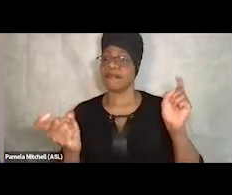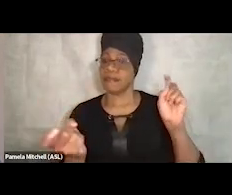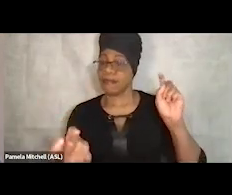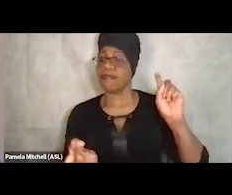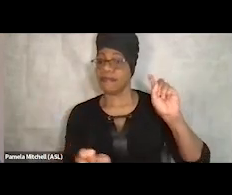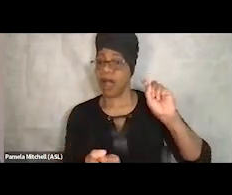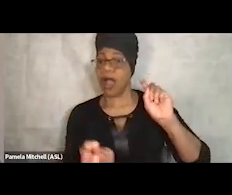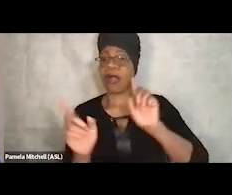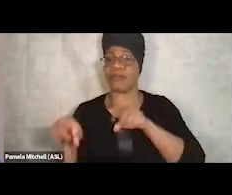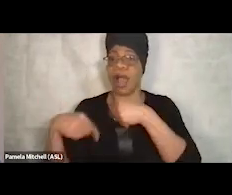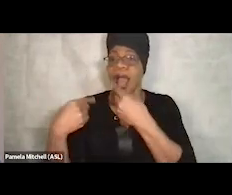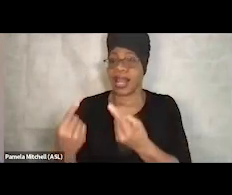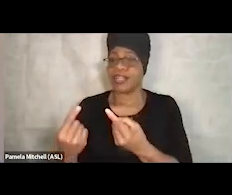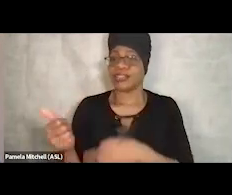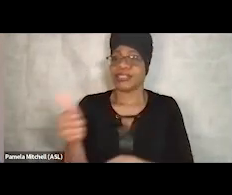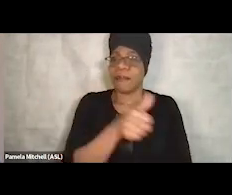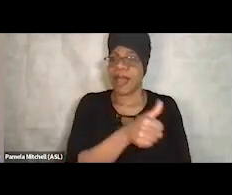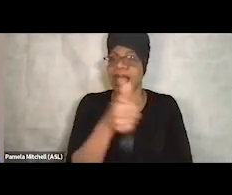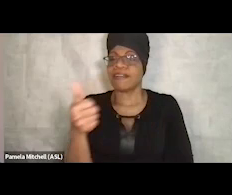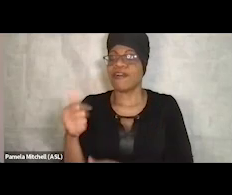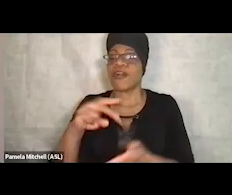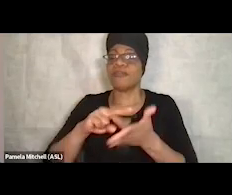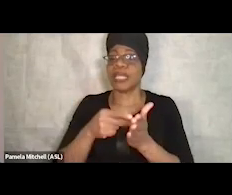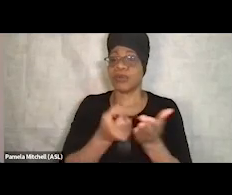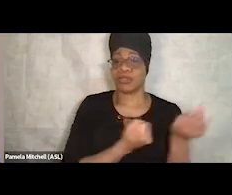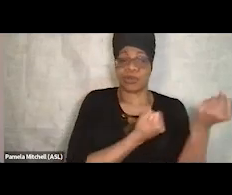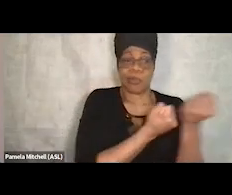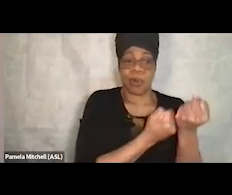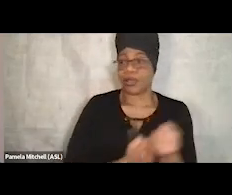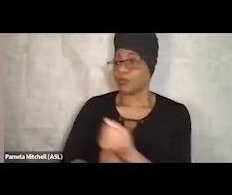you know, back and forth in terms of supporting one another and our partnership.